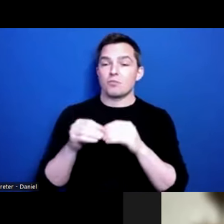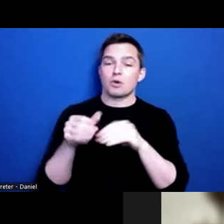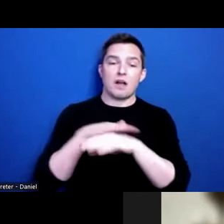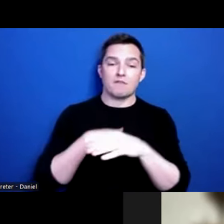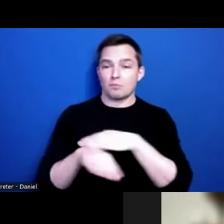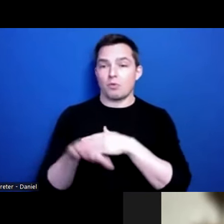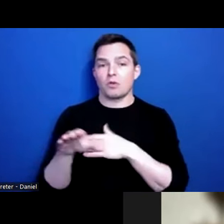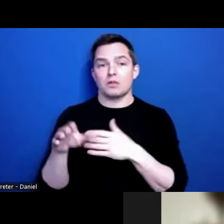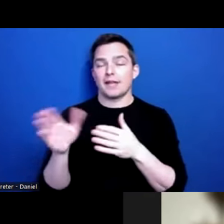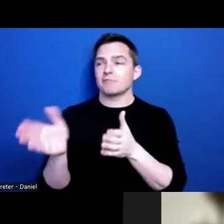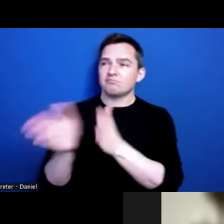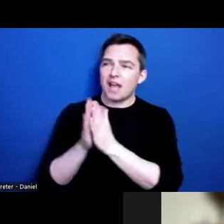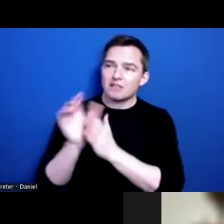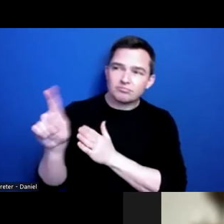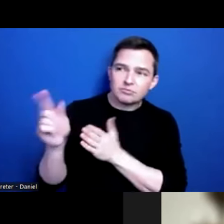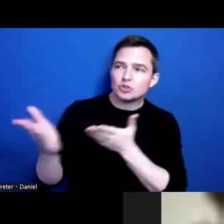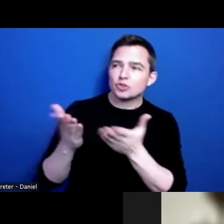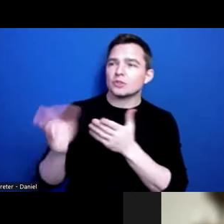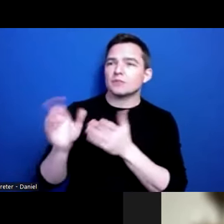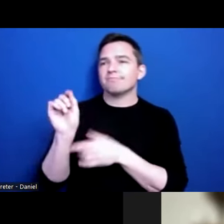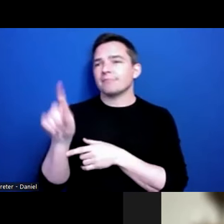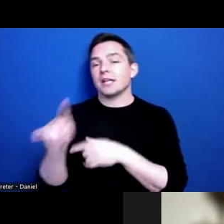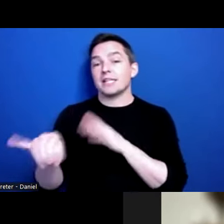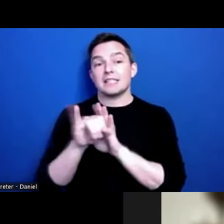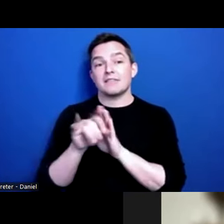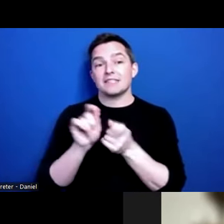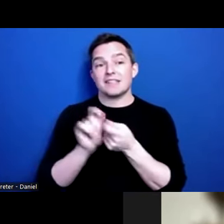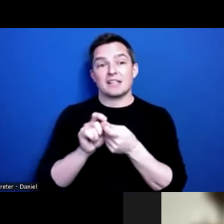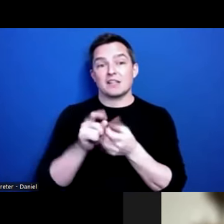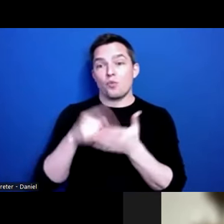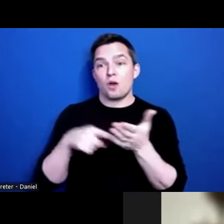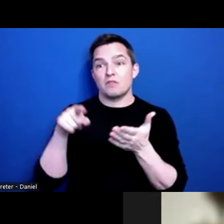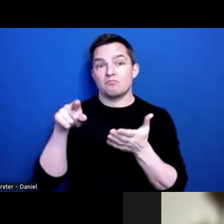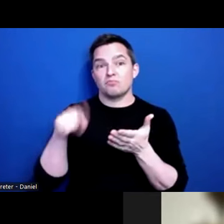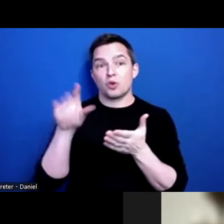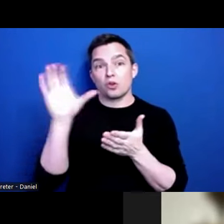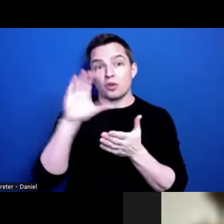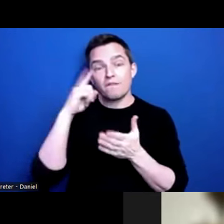for services. And also identifying exactly what you’re looking for. So self-advocacy